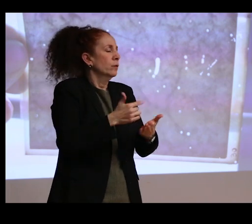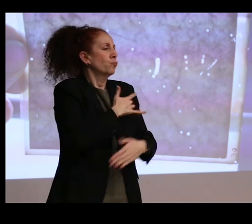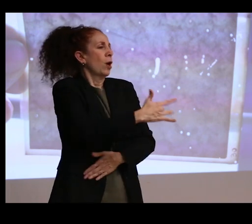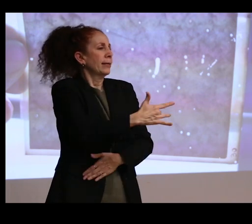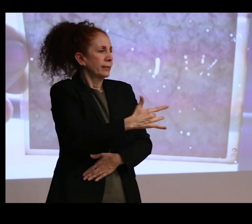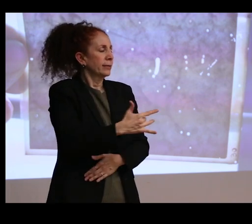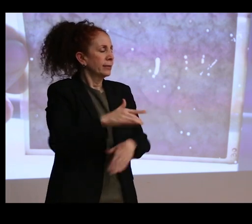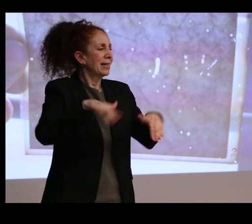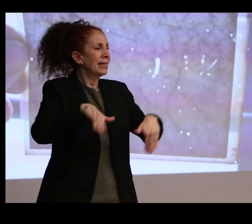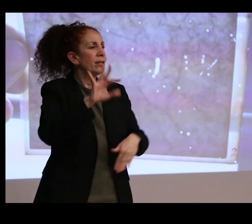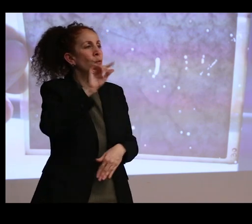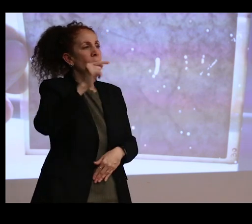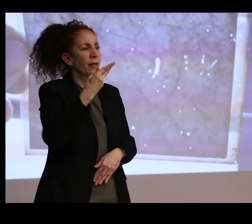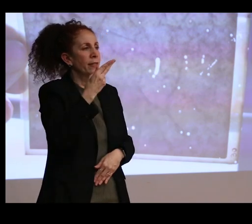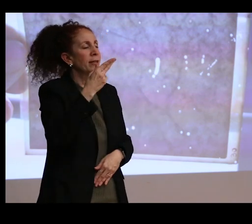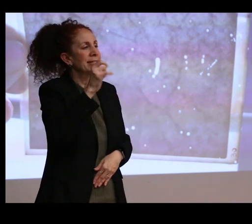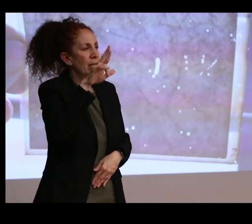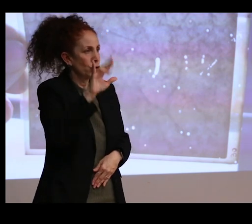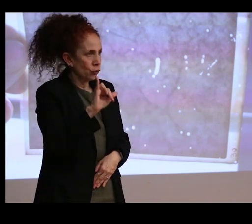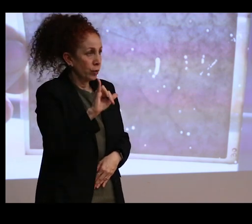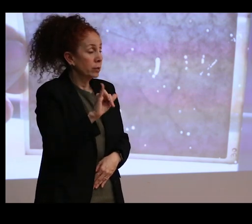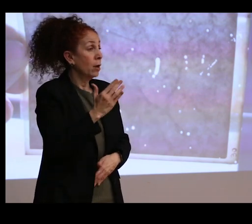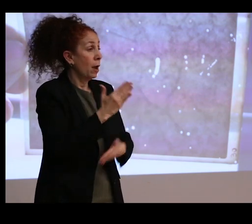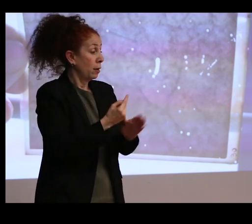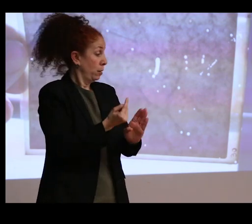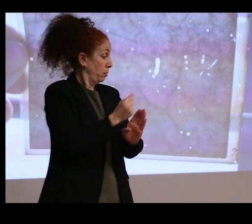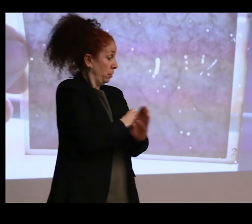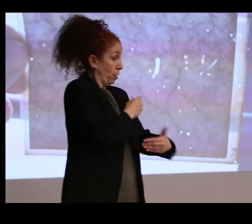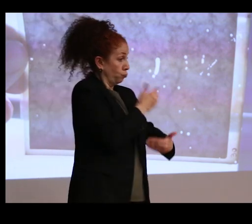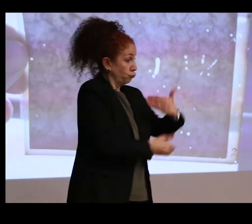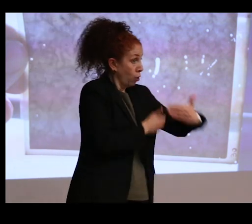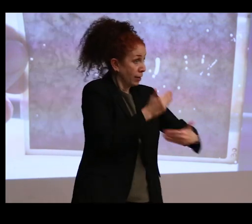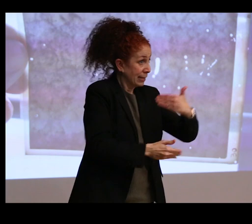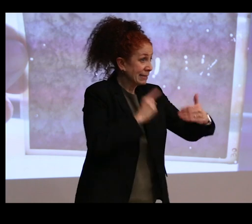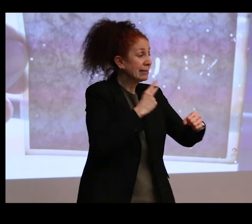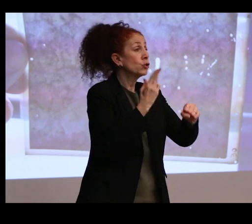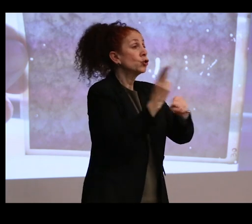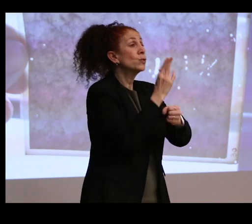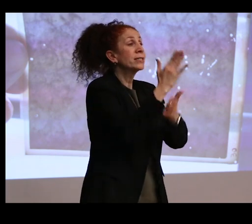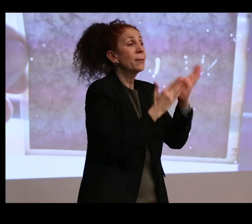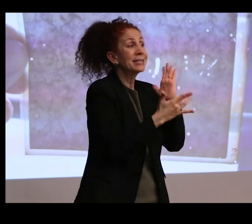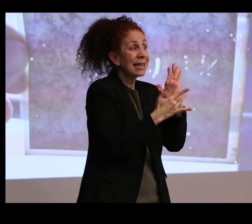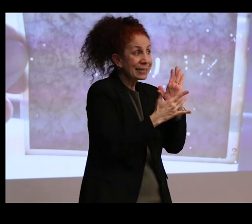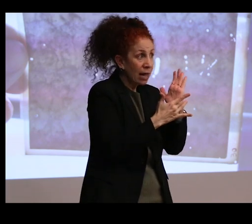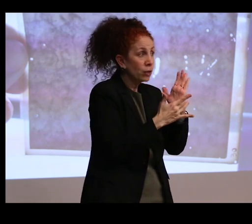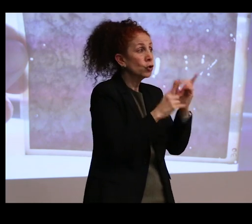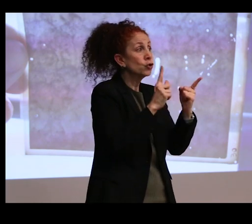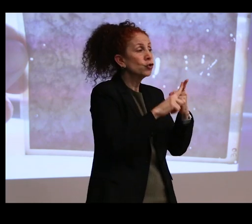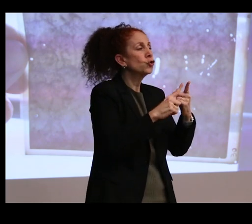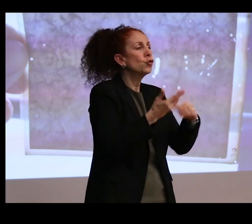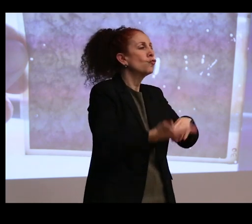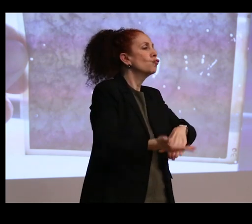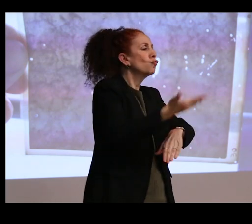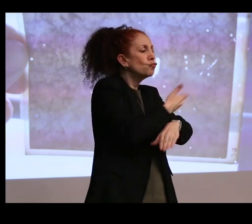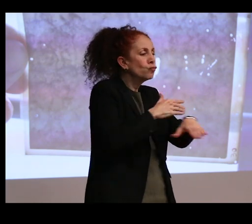And part of the project was to use some of the technologies that we have available to us to kind of recover a little bit of their identities.